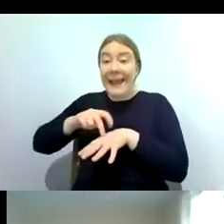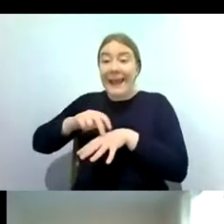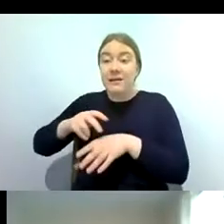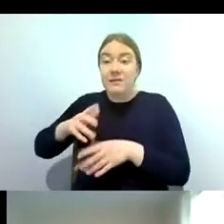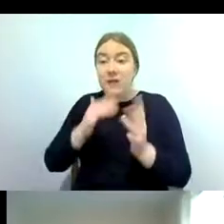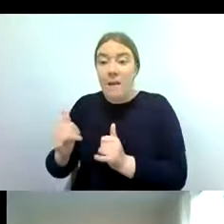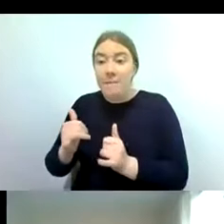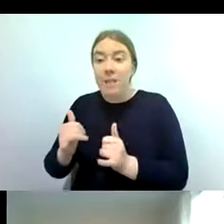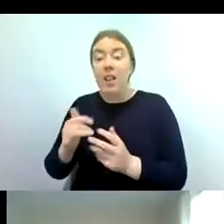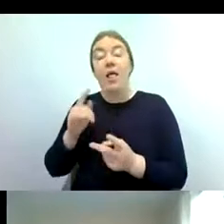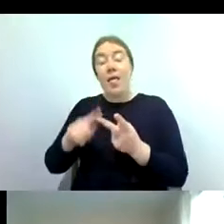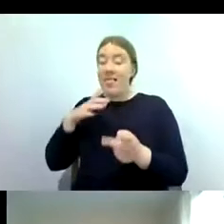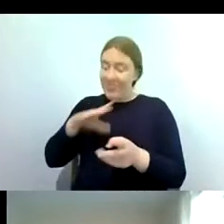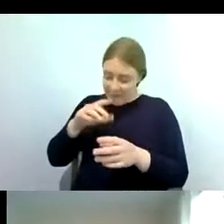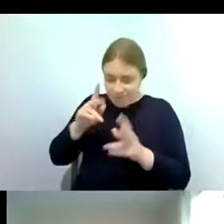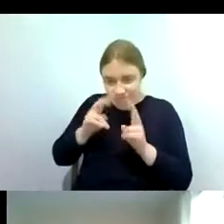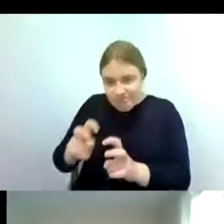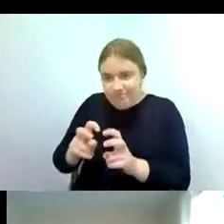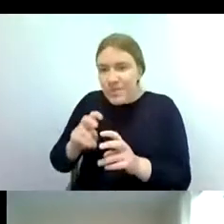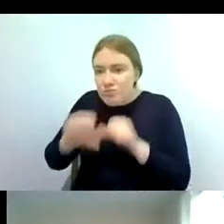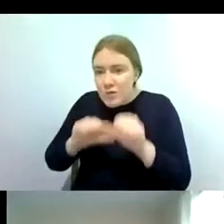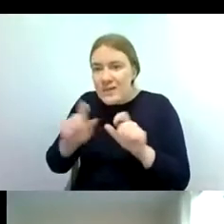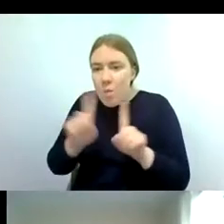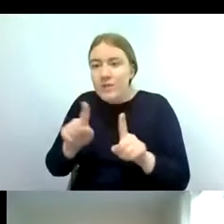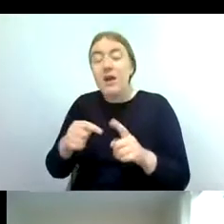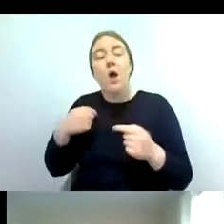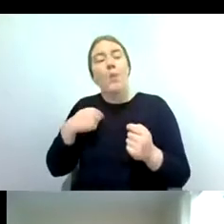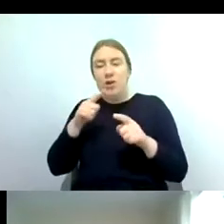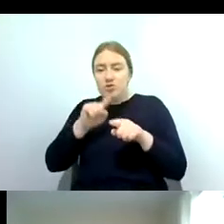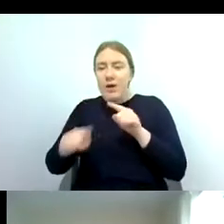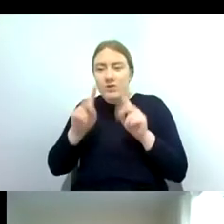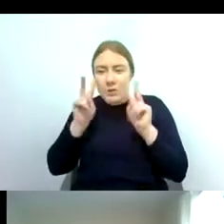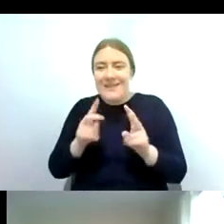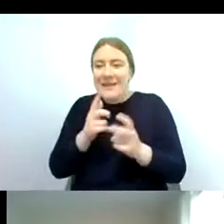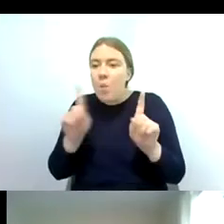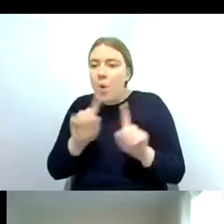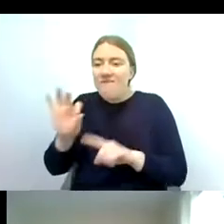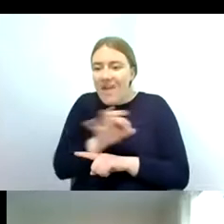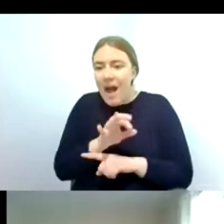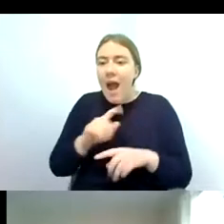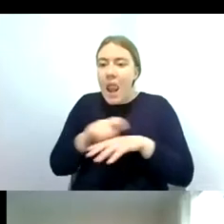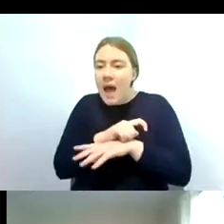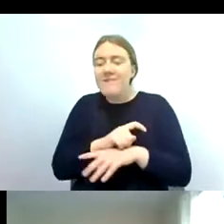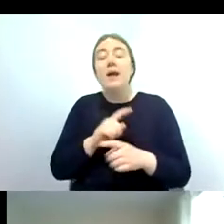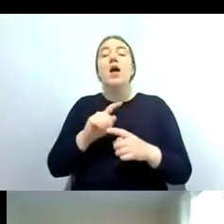it and we're looking at these eight target groups of stoneflies river flat stone flies mayflies